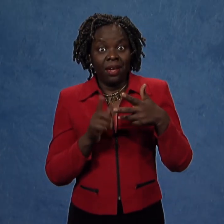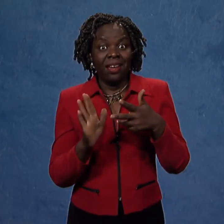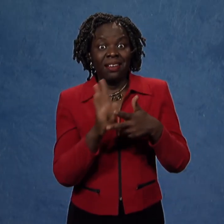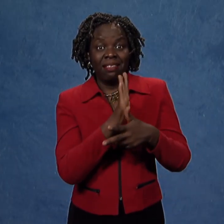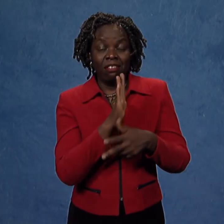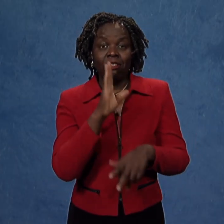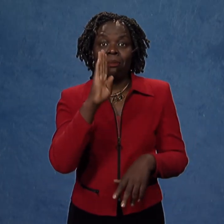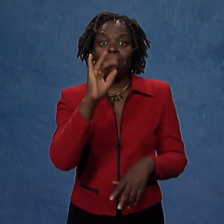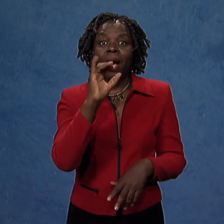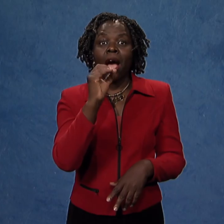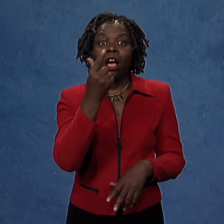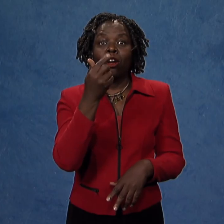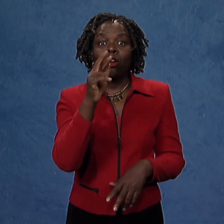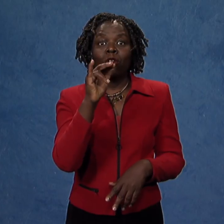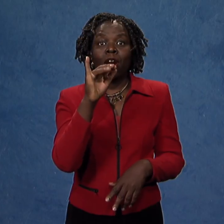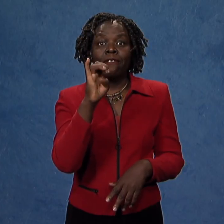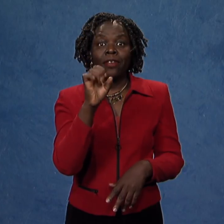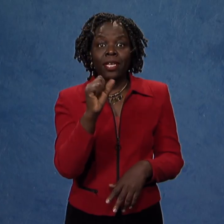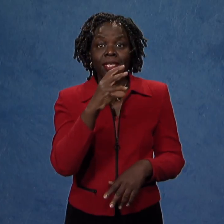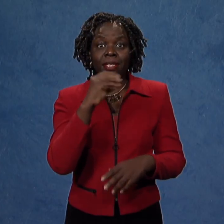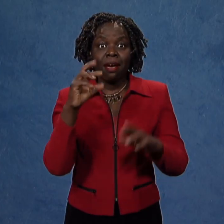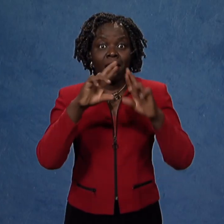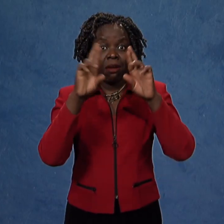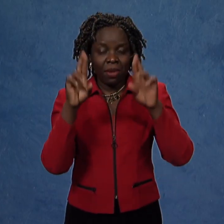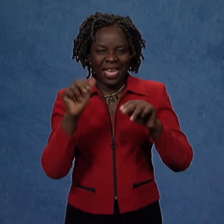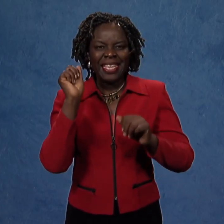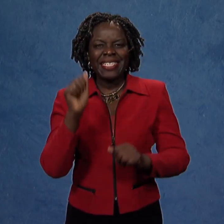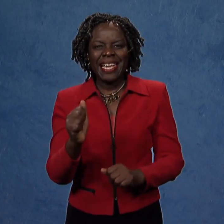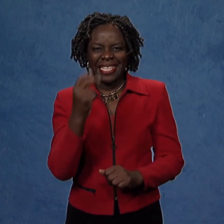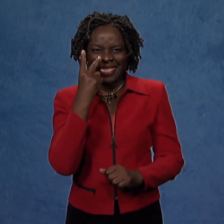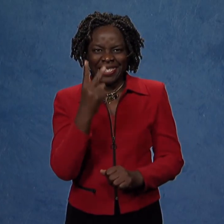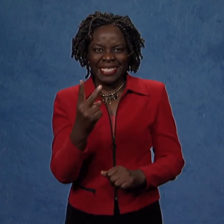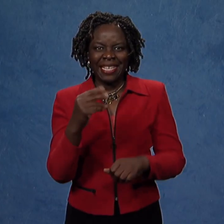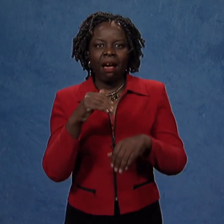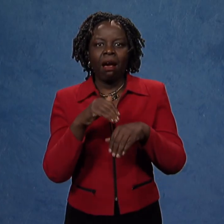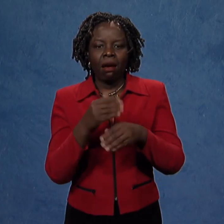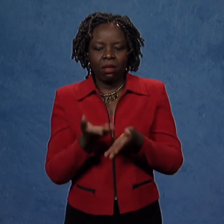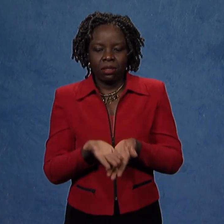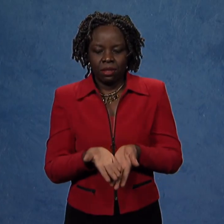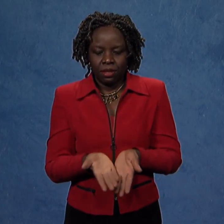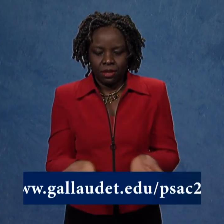Their biographies and resumes may be viewed at: